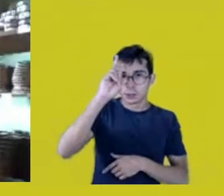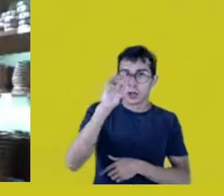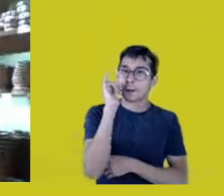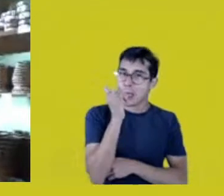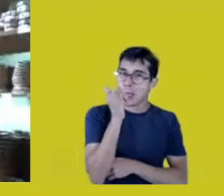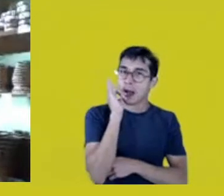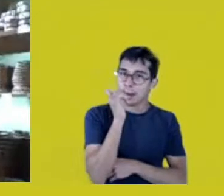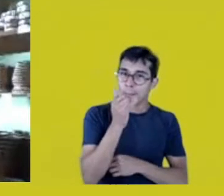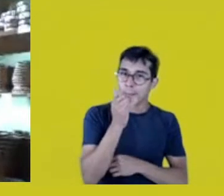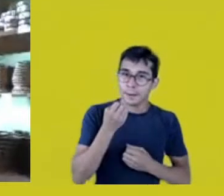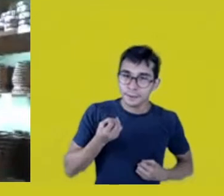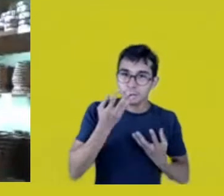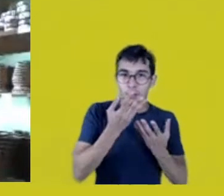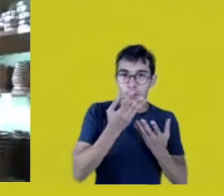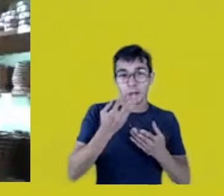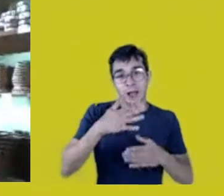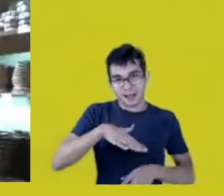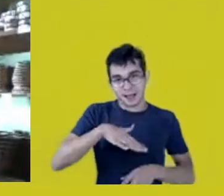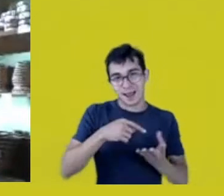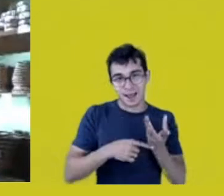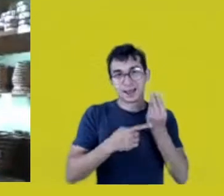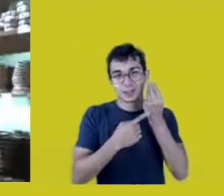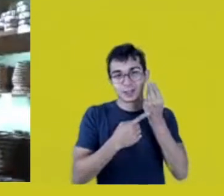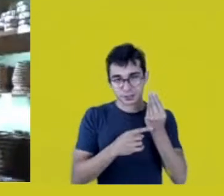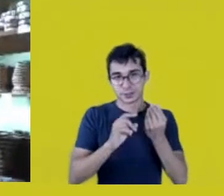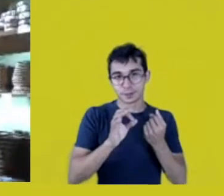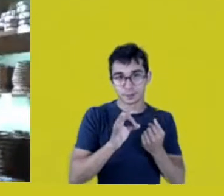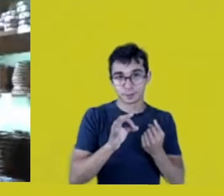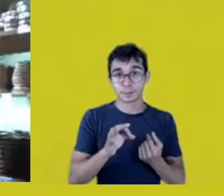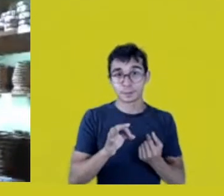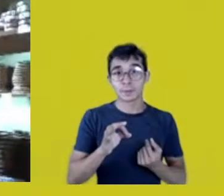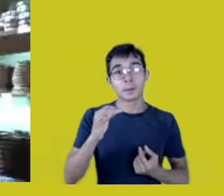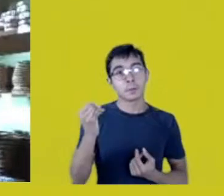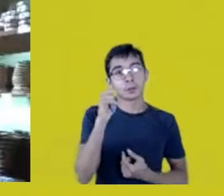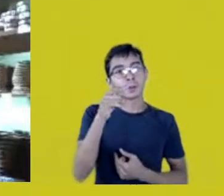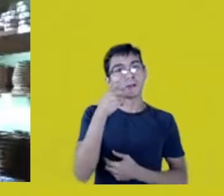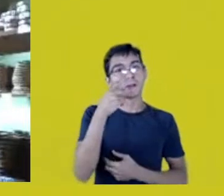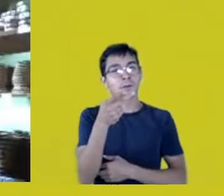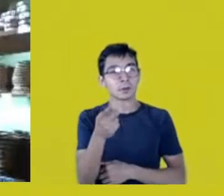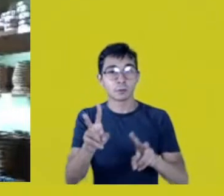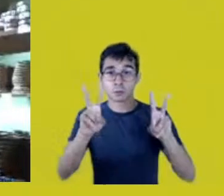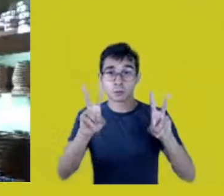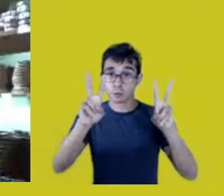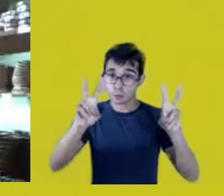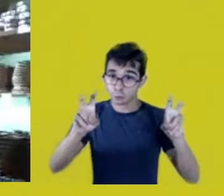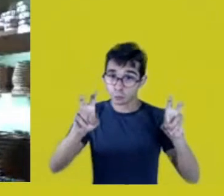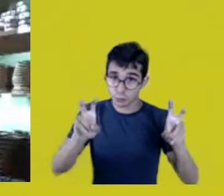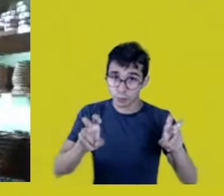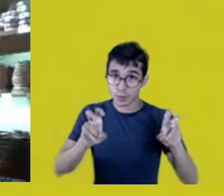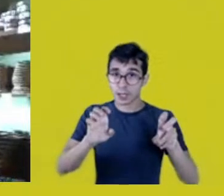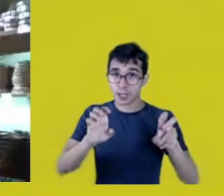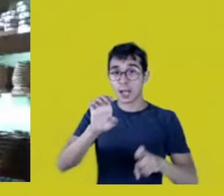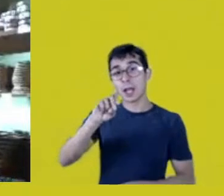because we make art or produce art, is this notion that enchantments aren’t fables, they aren’t legends,